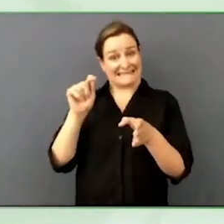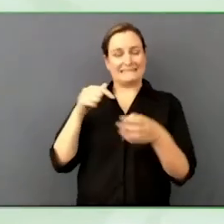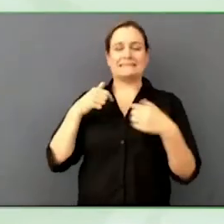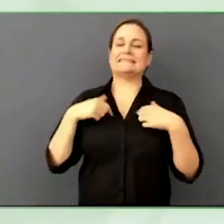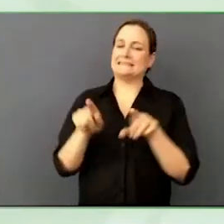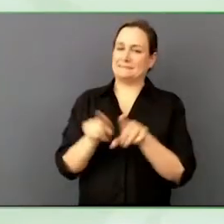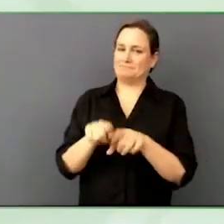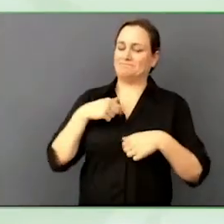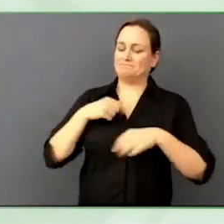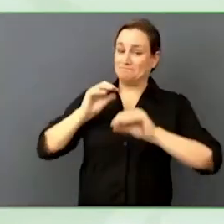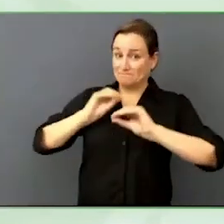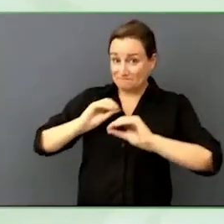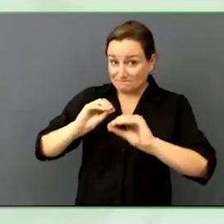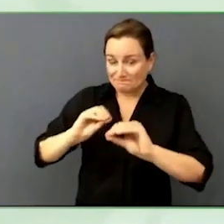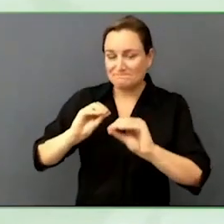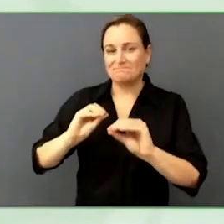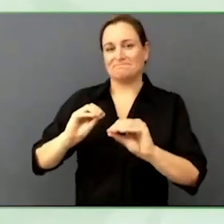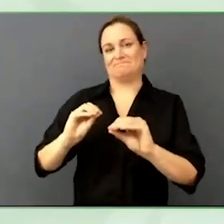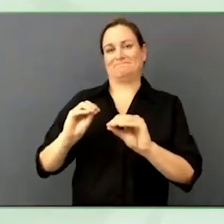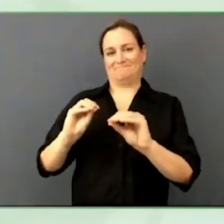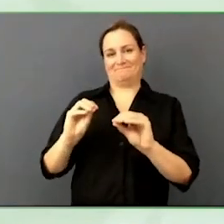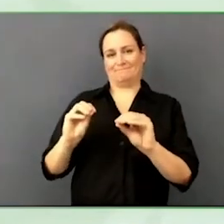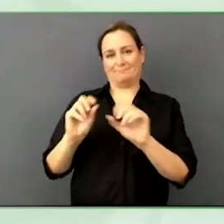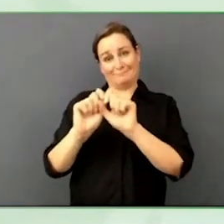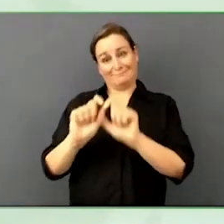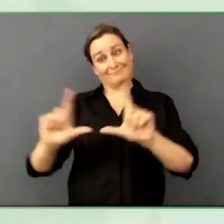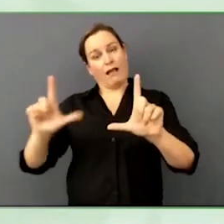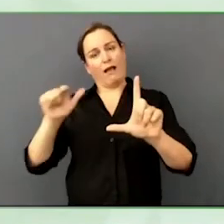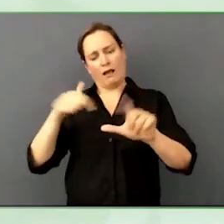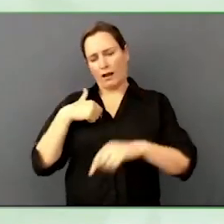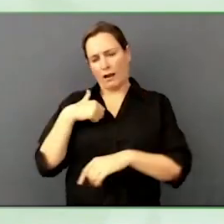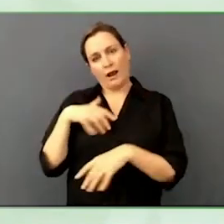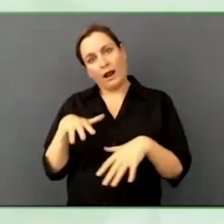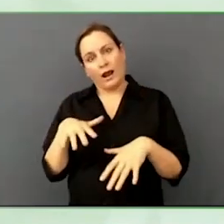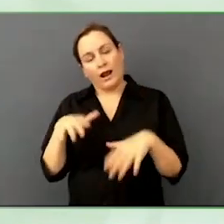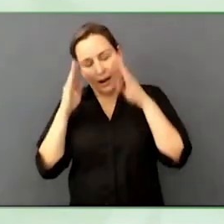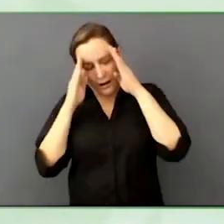translatable and you can choose whether or not to choose these features or not.